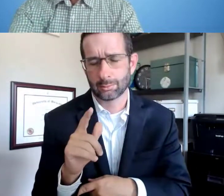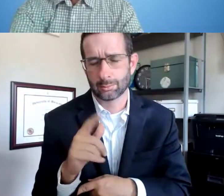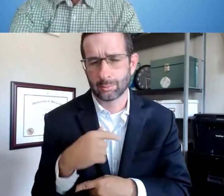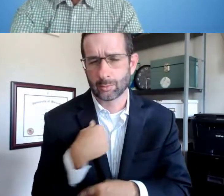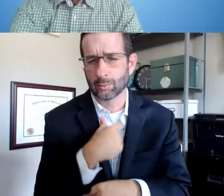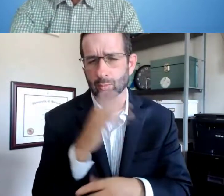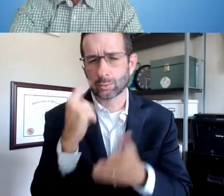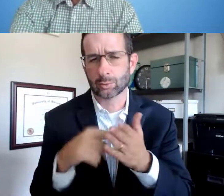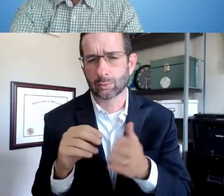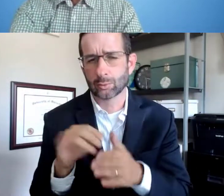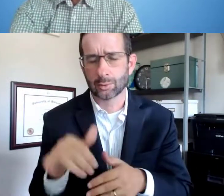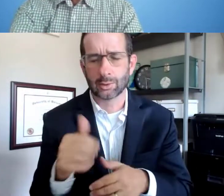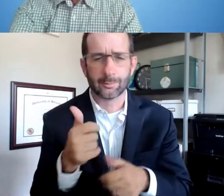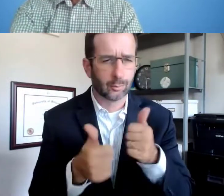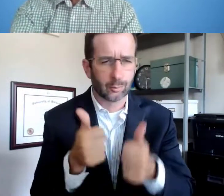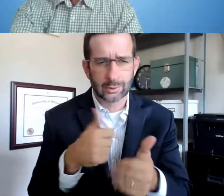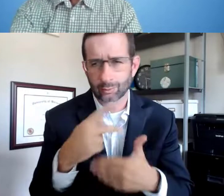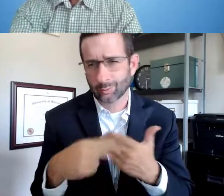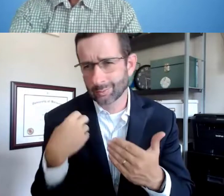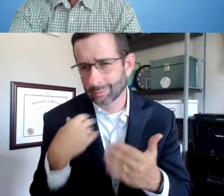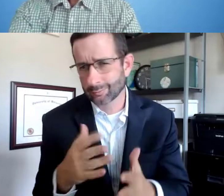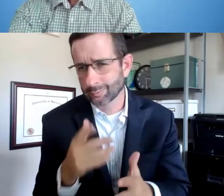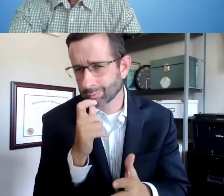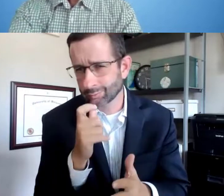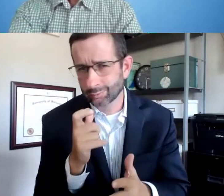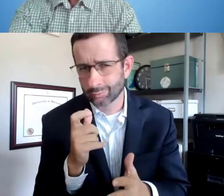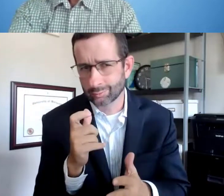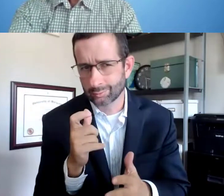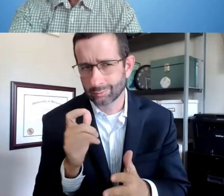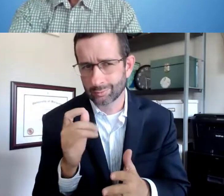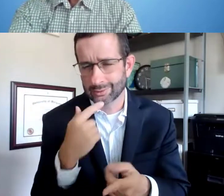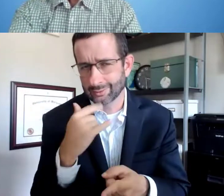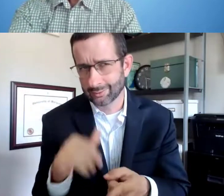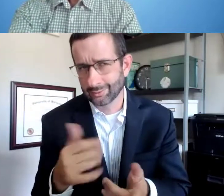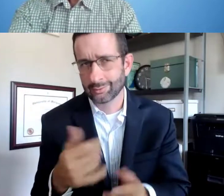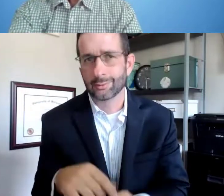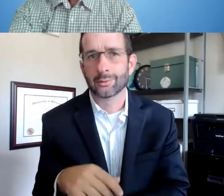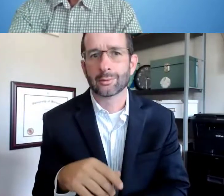If you wouldn't mind e-mailing us, we'd be happy to check in to see who your program officer